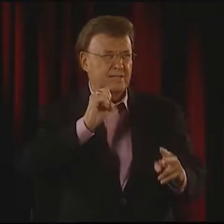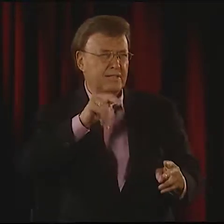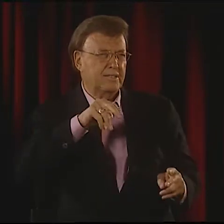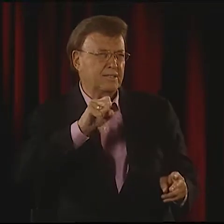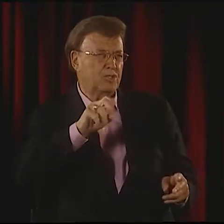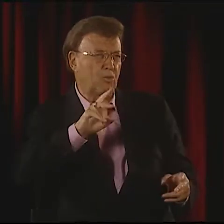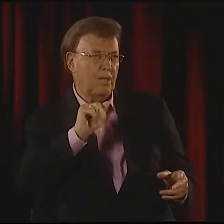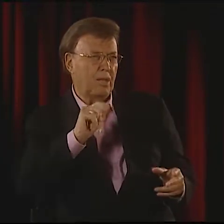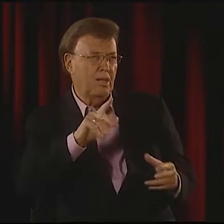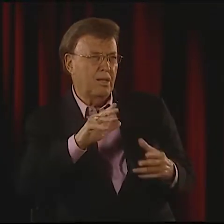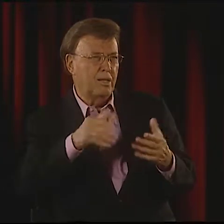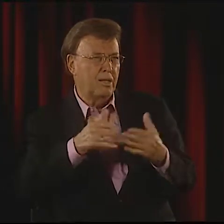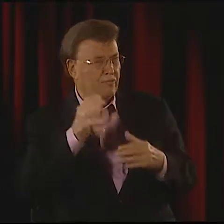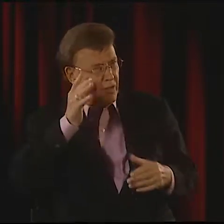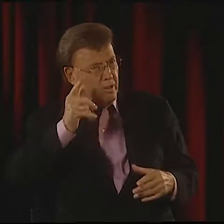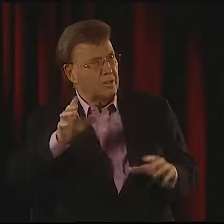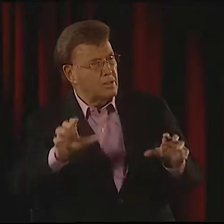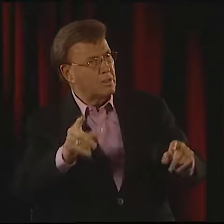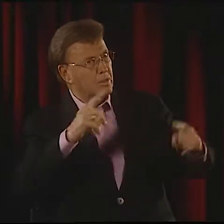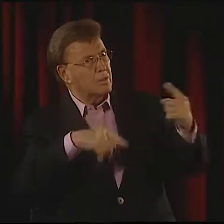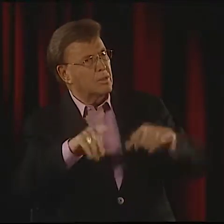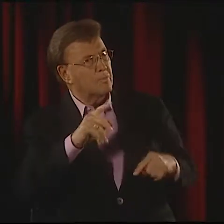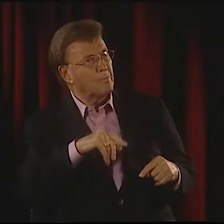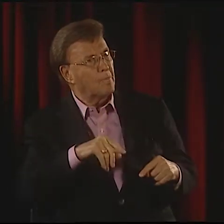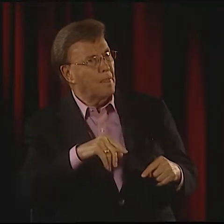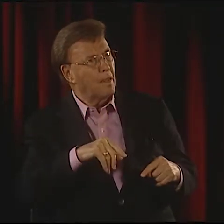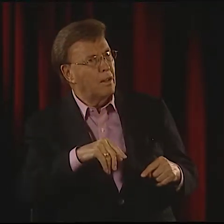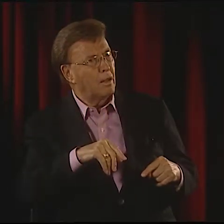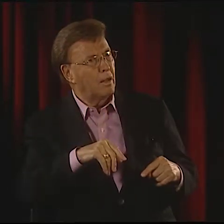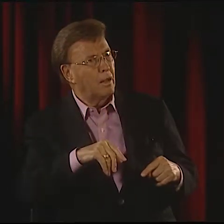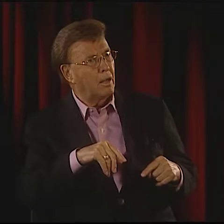AND IT LOOKED LIKE A WOMAN WASHING HER HANDS.